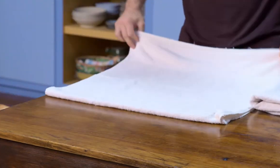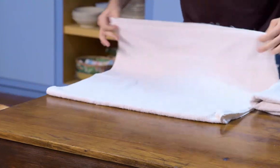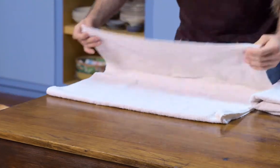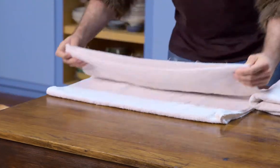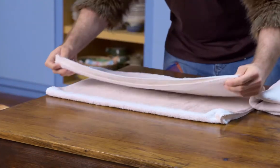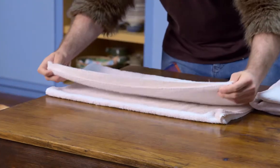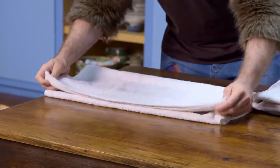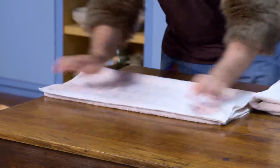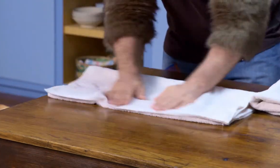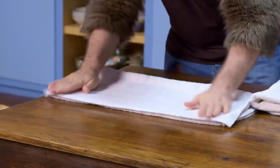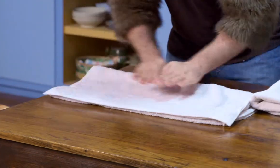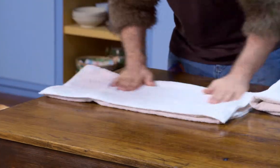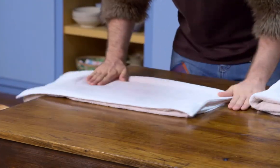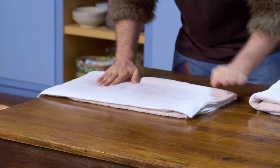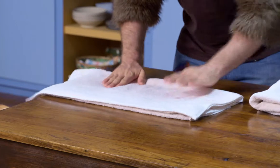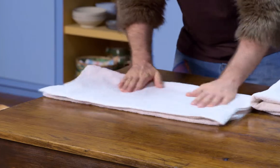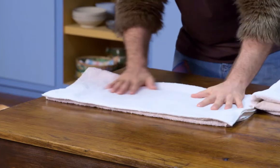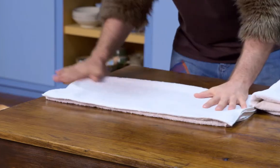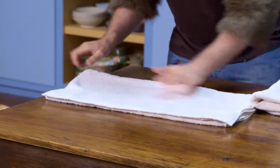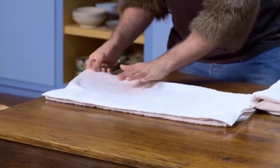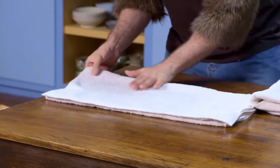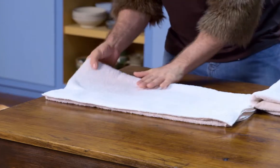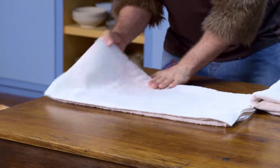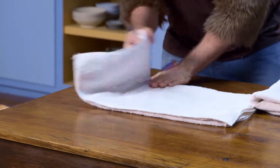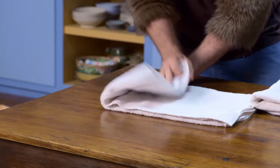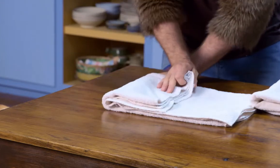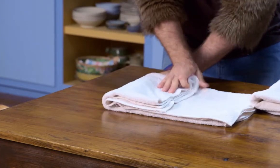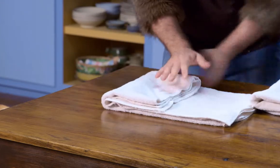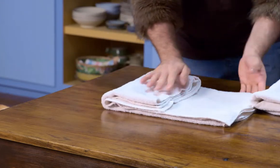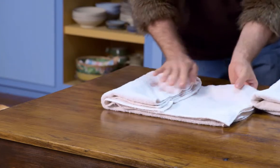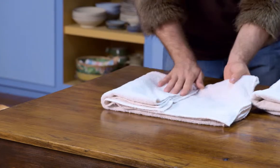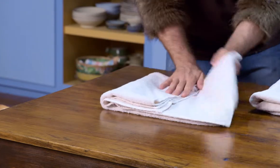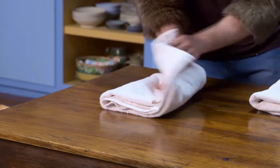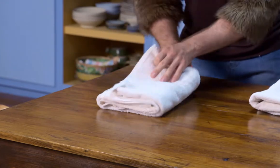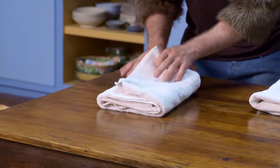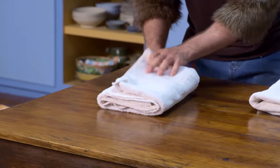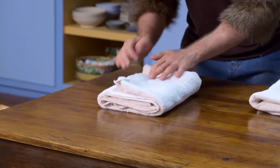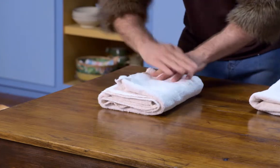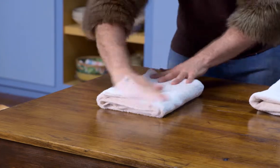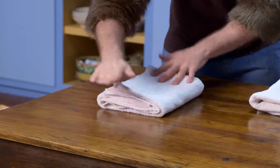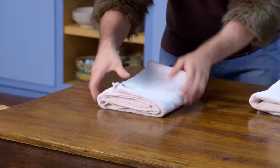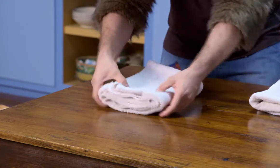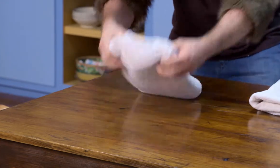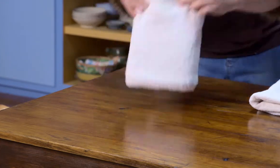Fold it. Nice and flat. There. And there.